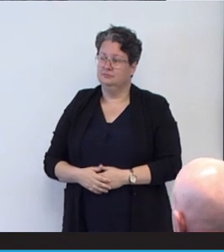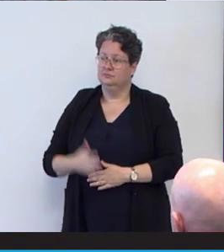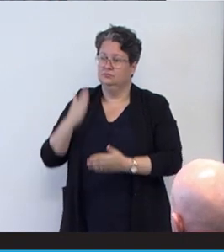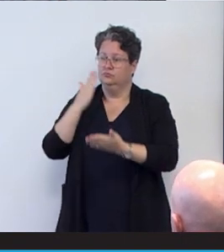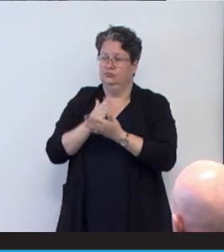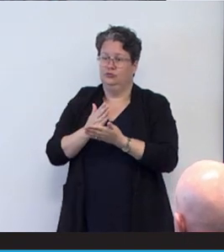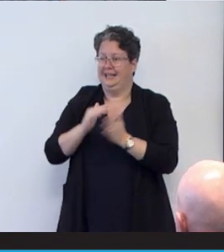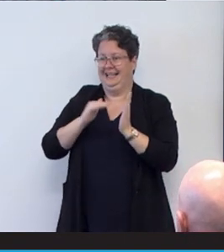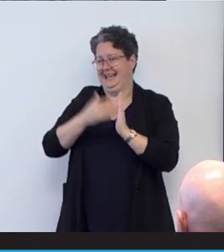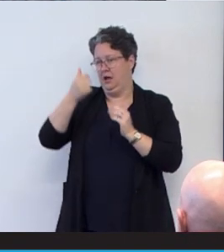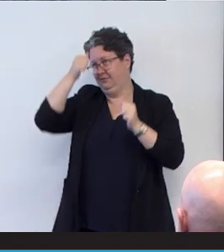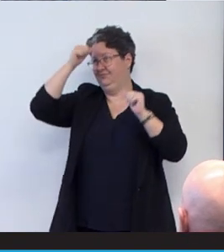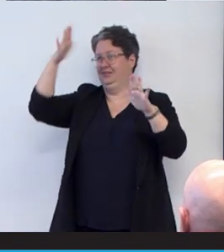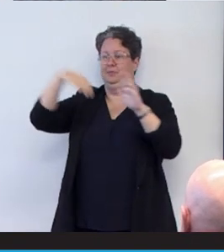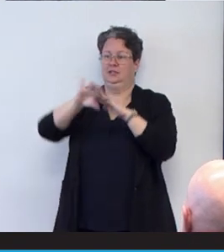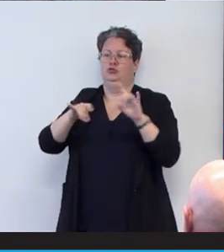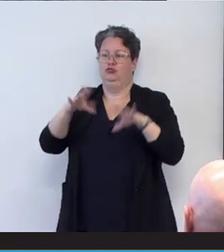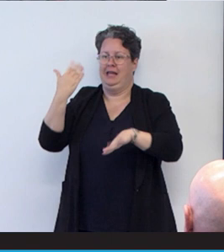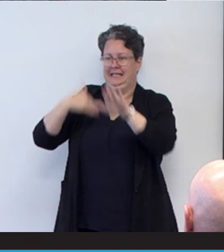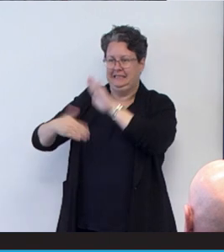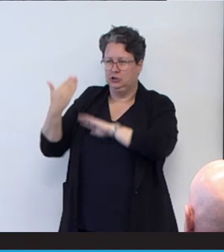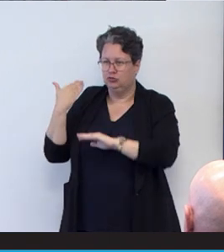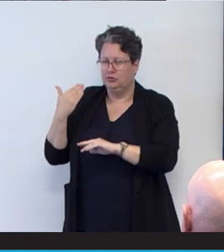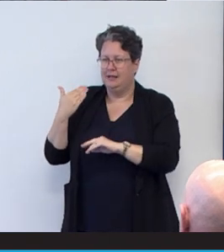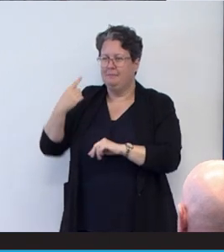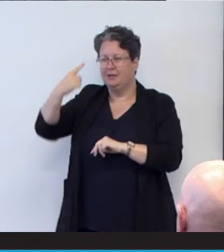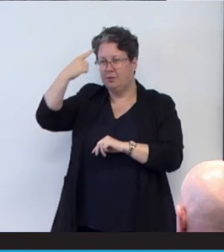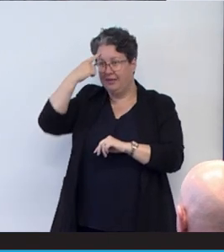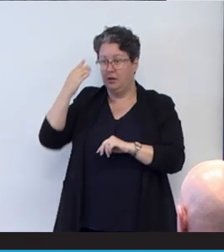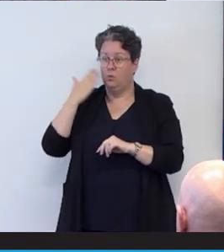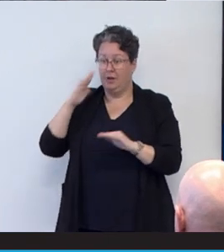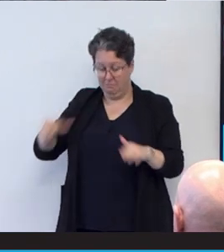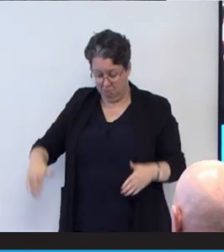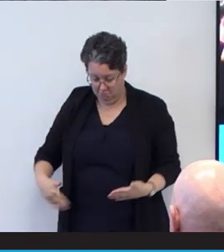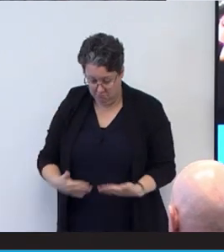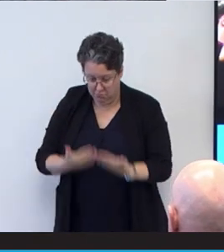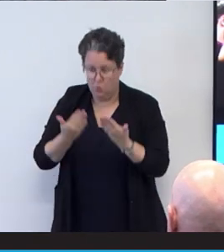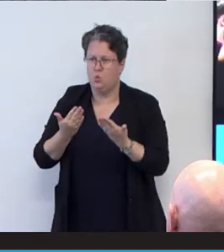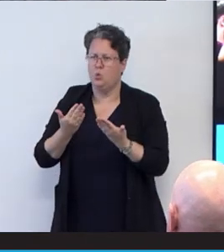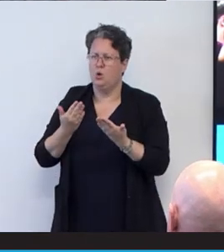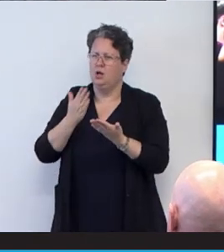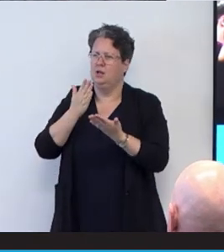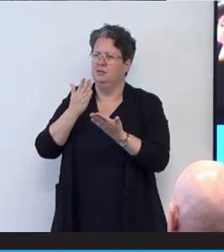history now. But just to think that a child could be born that way and